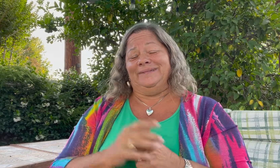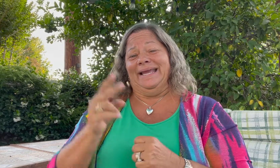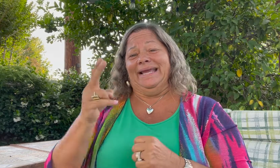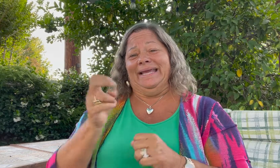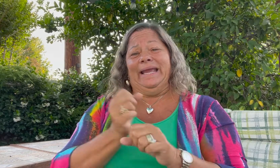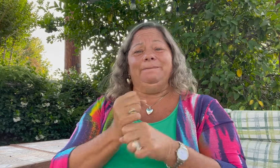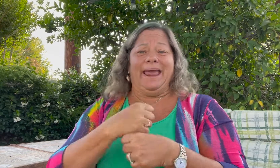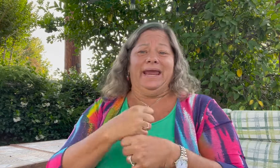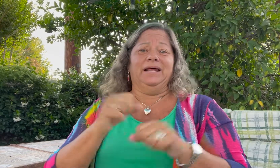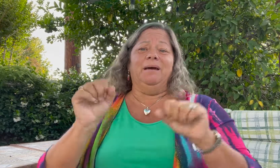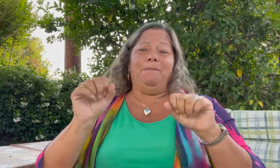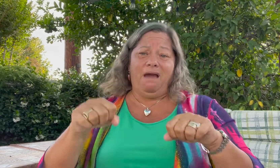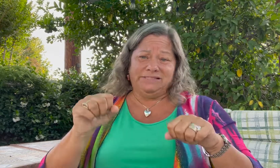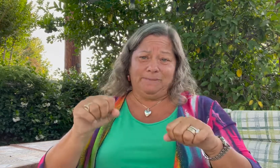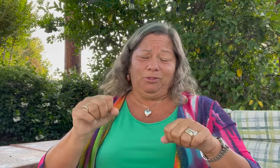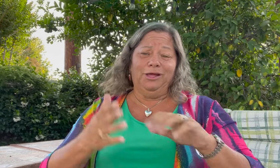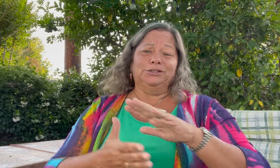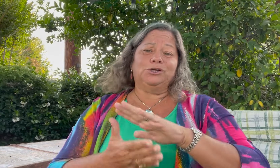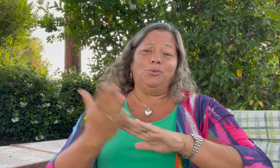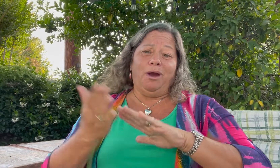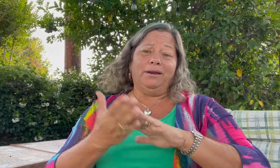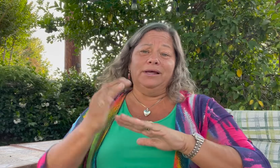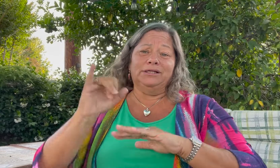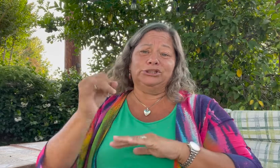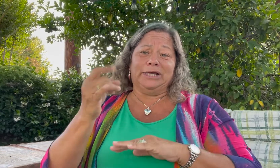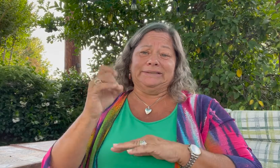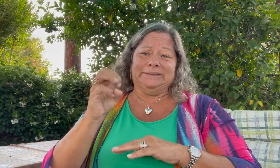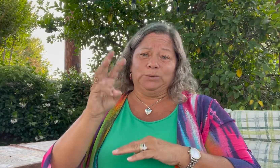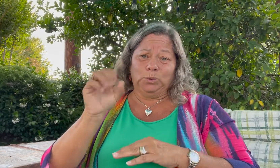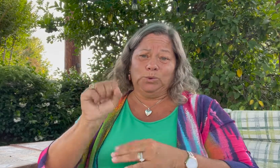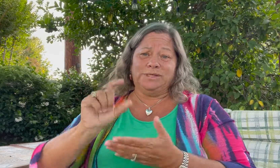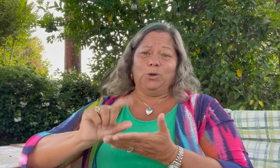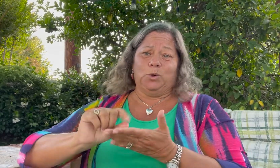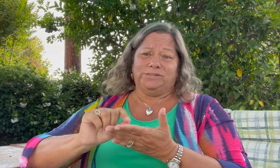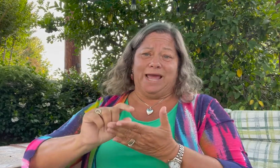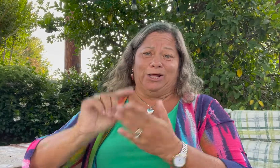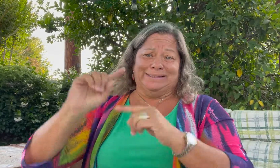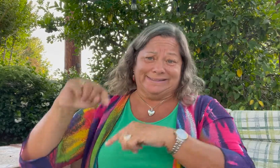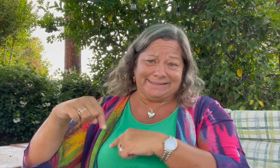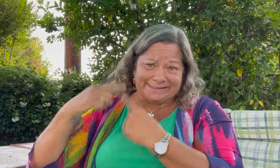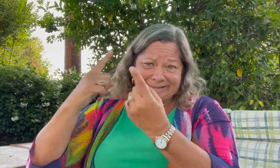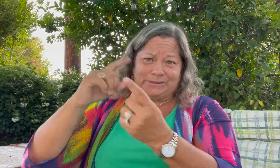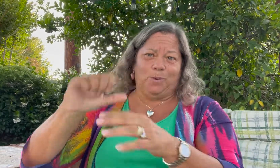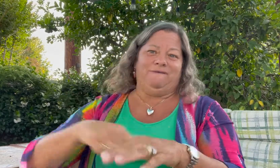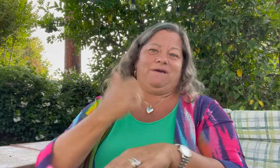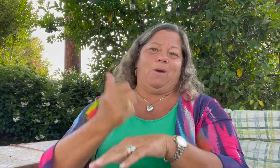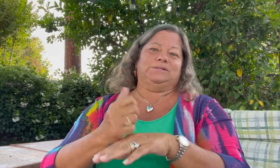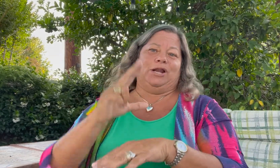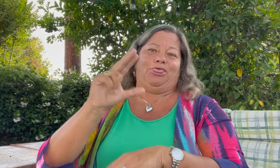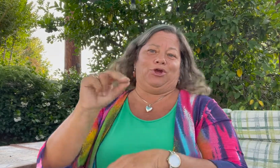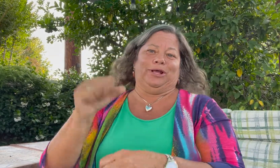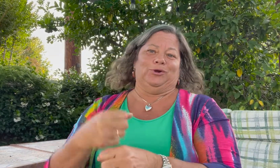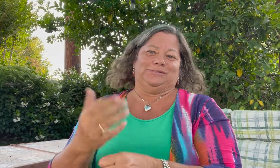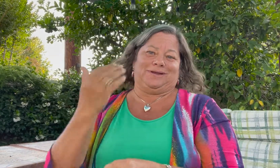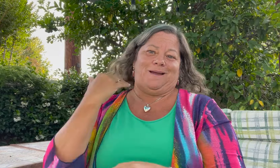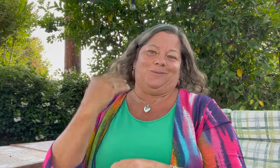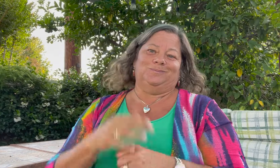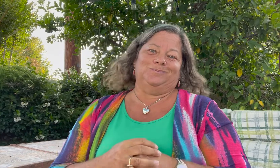He made it possible to run JDCC News newsletter since we founded it 30 years ago.